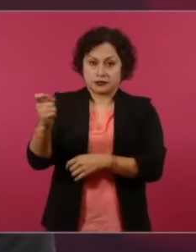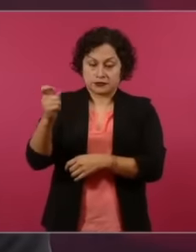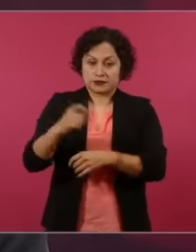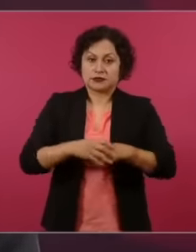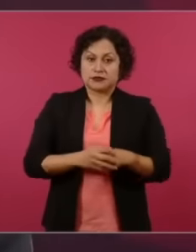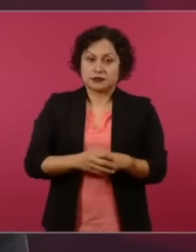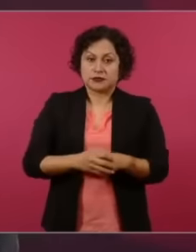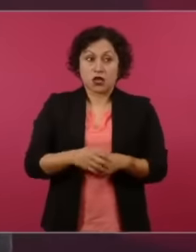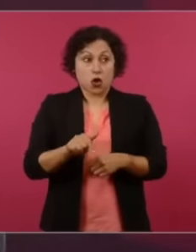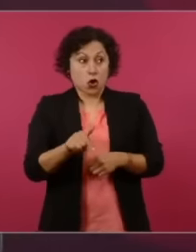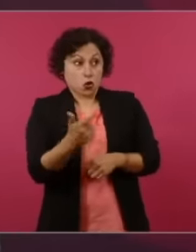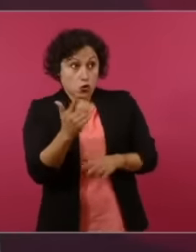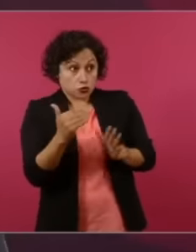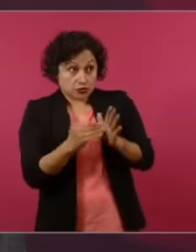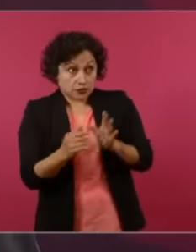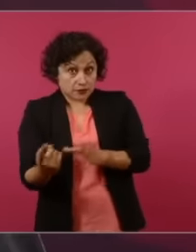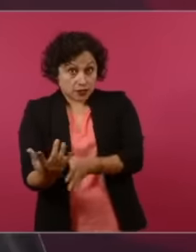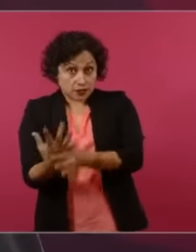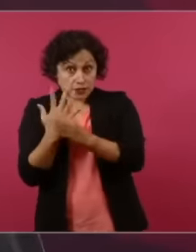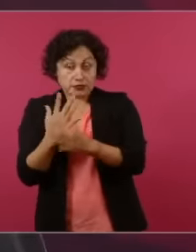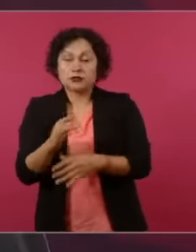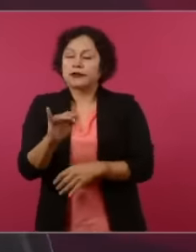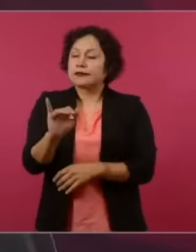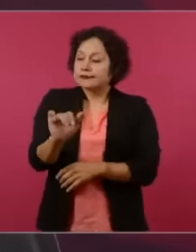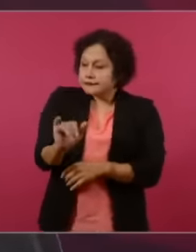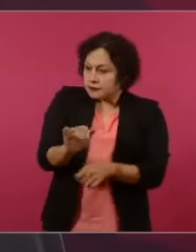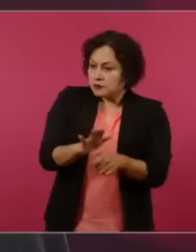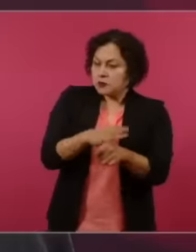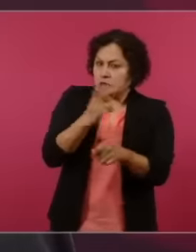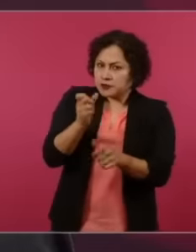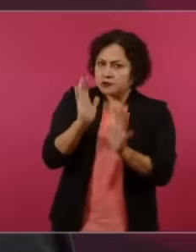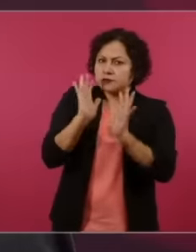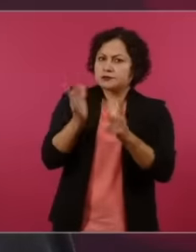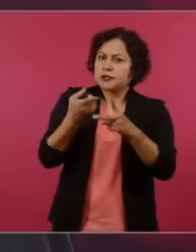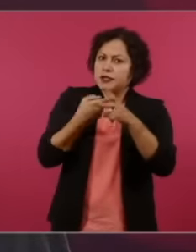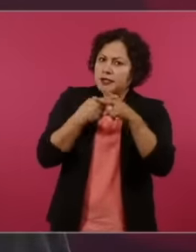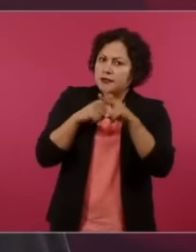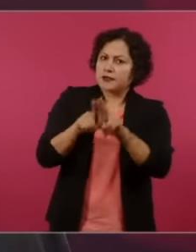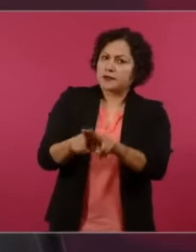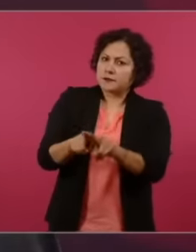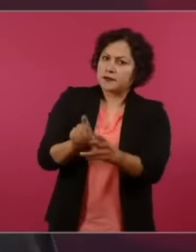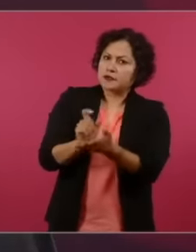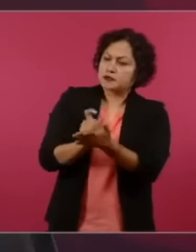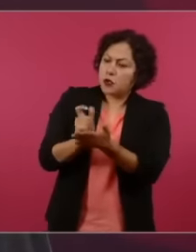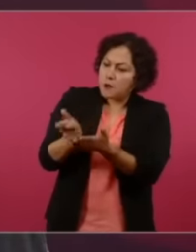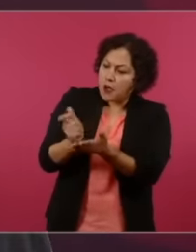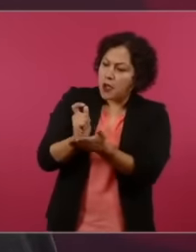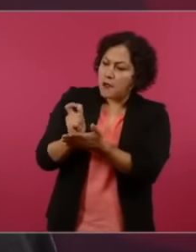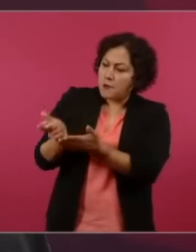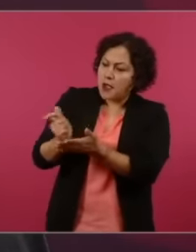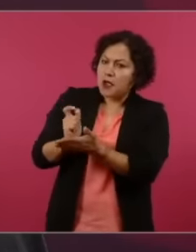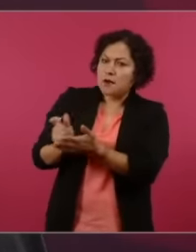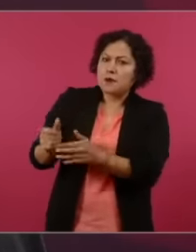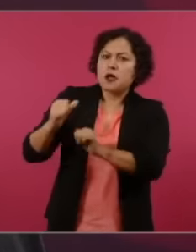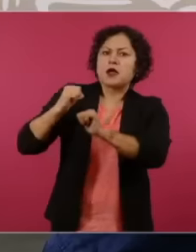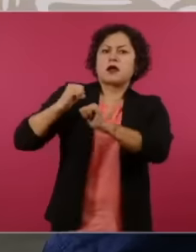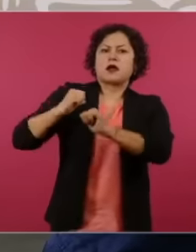that support has already begun to be delivered, it is something that the boss did of the Martí Batres government, but he talks about the